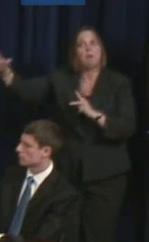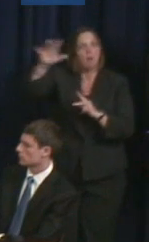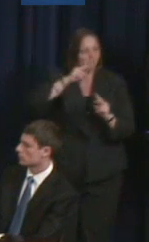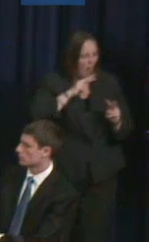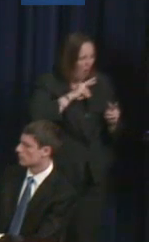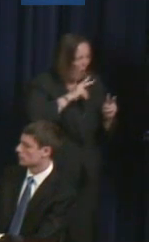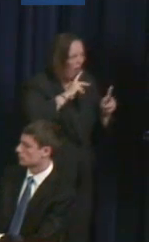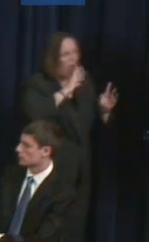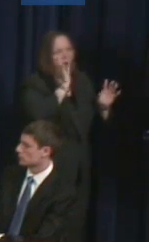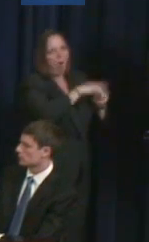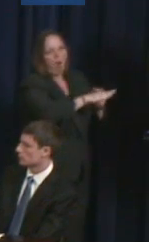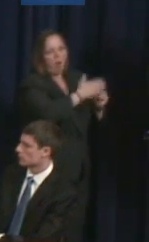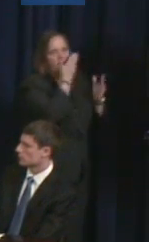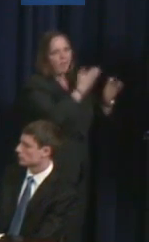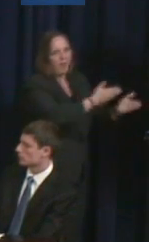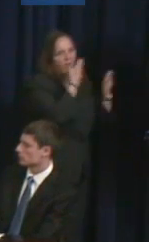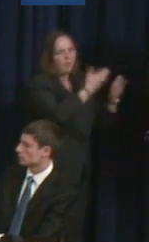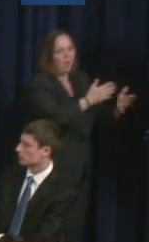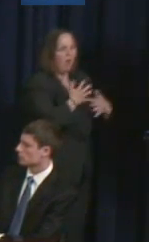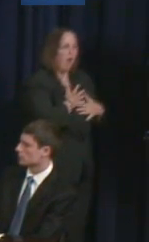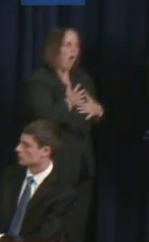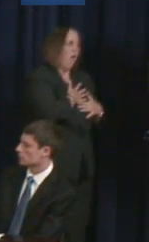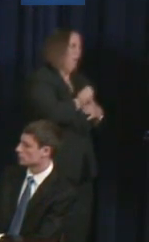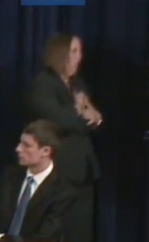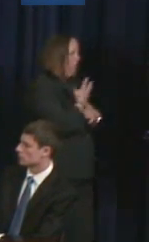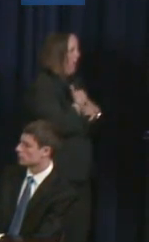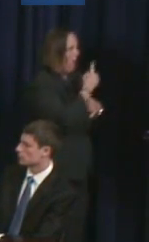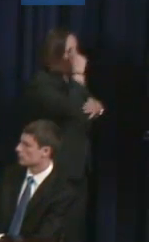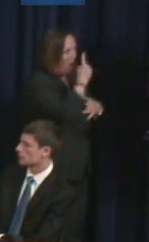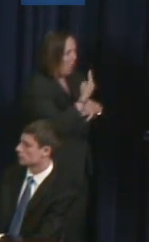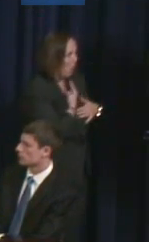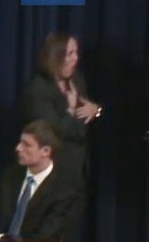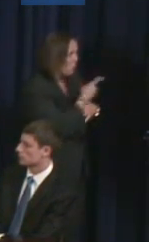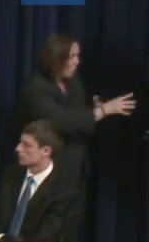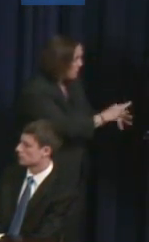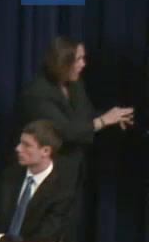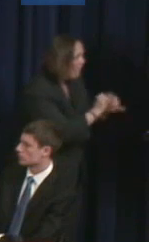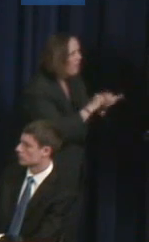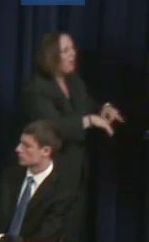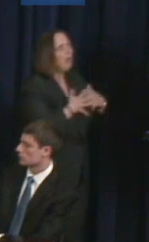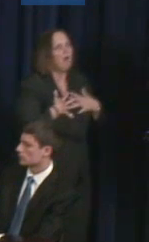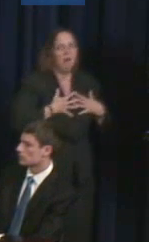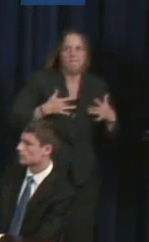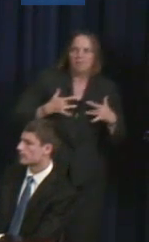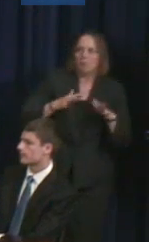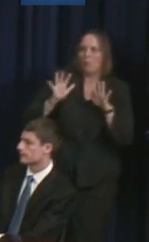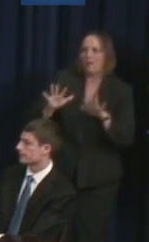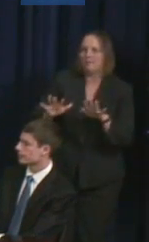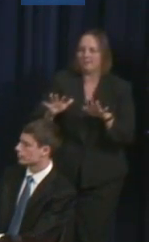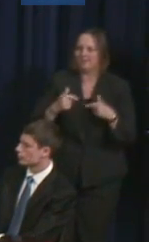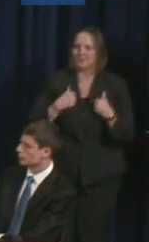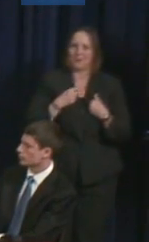out across the country, saying, "Man, I never knew until you said it," you know. And I felt the same way.